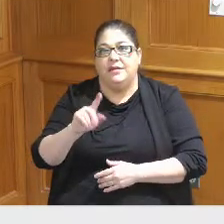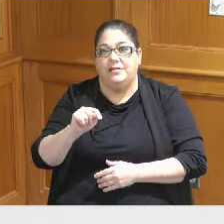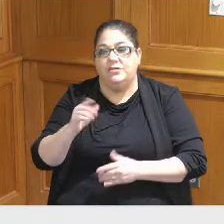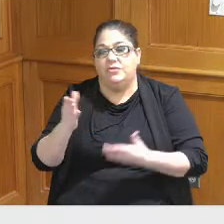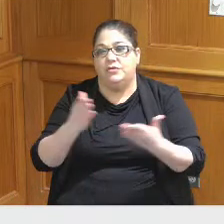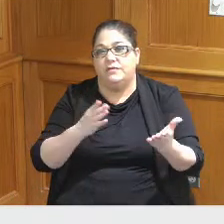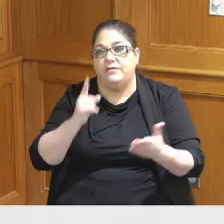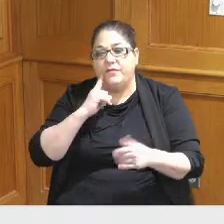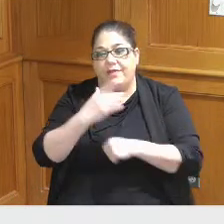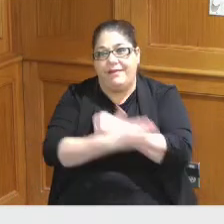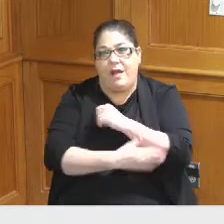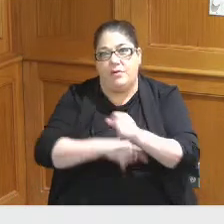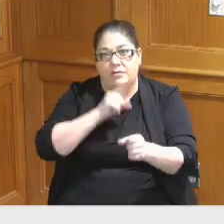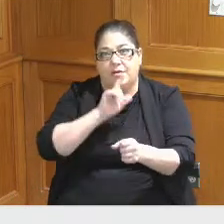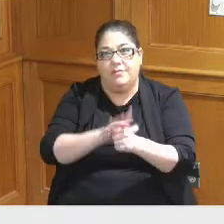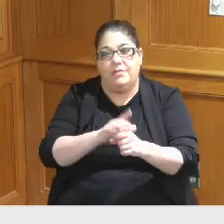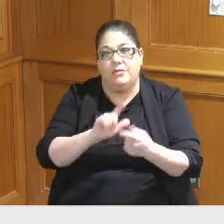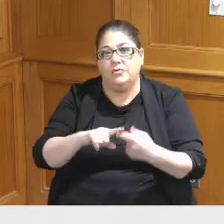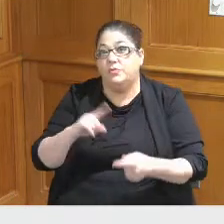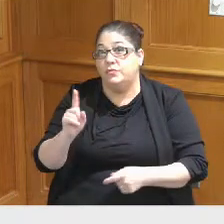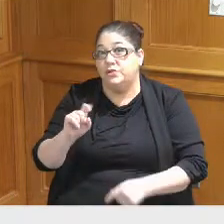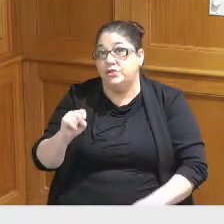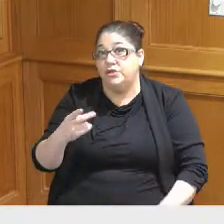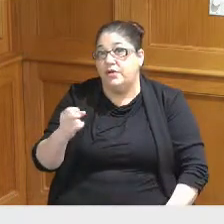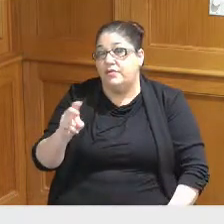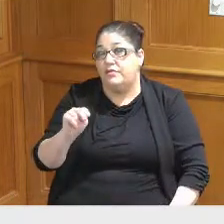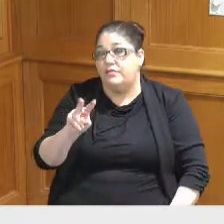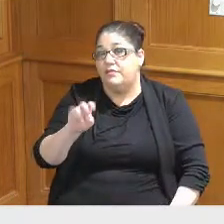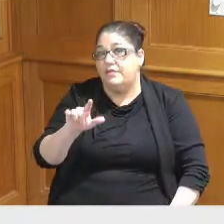the County's commitments to Sharonville and the Sharonville Convention Center